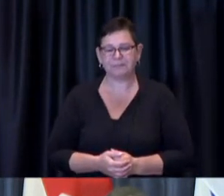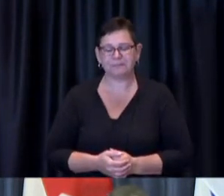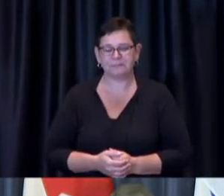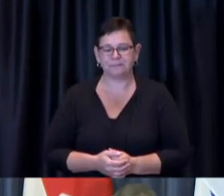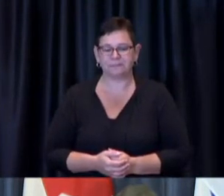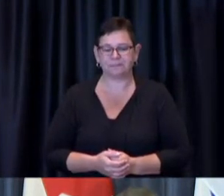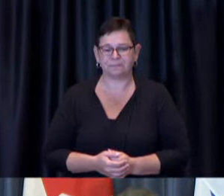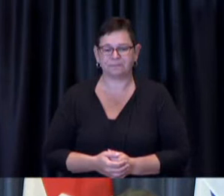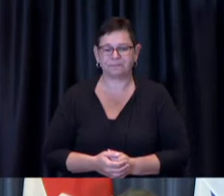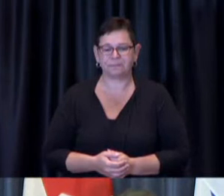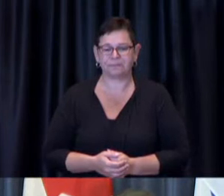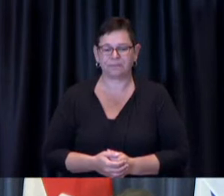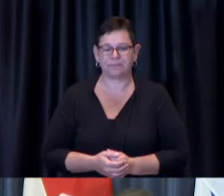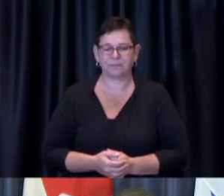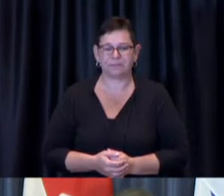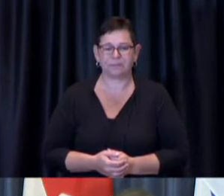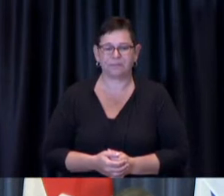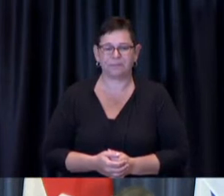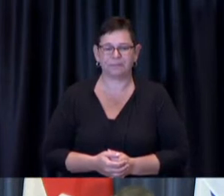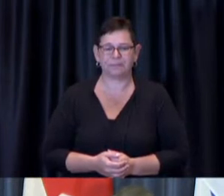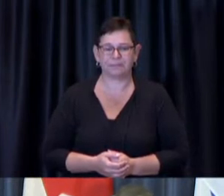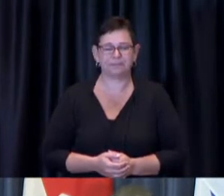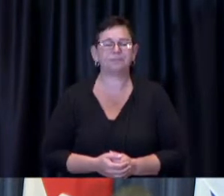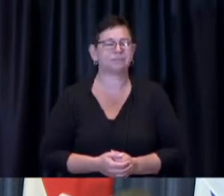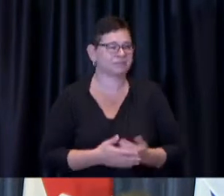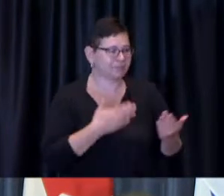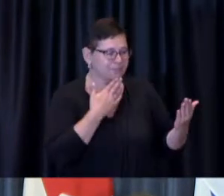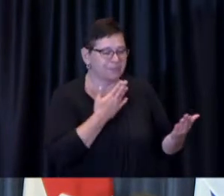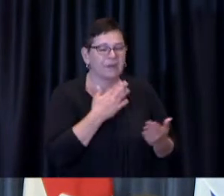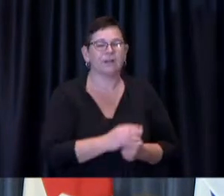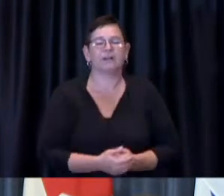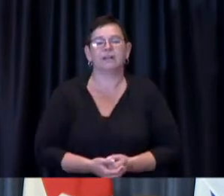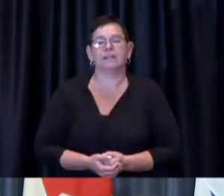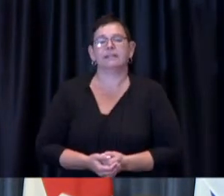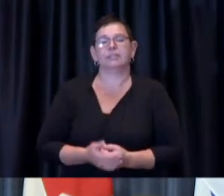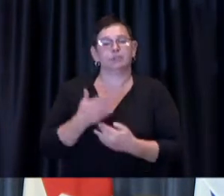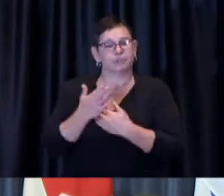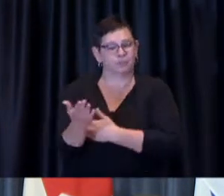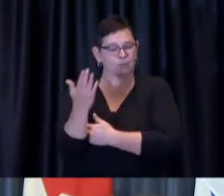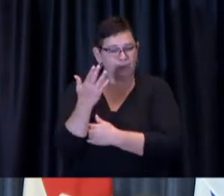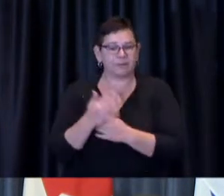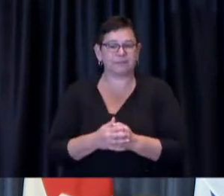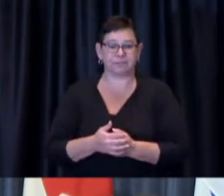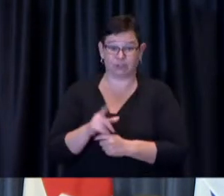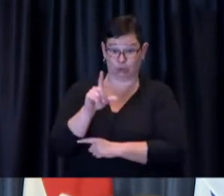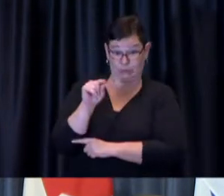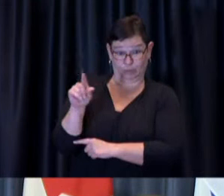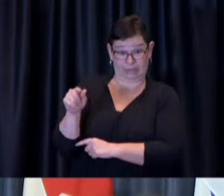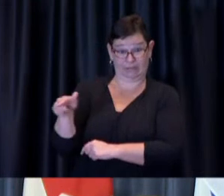Chief Pegg: Thank you Mayor Tory good morning. In 2020, our Immunization Task Force began planning,